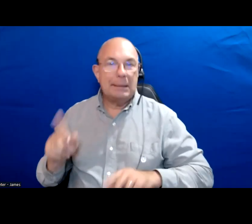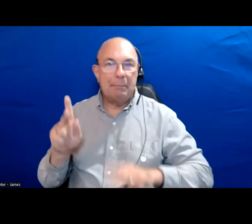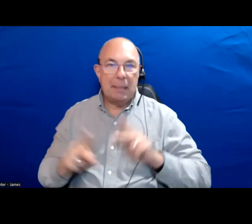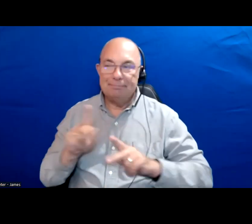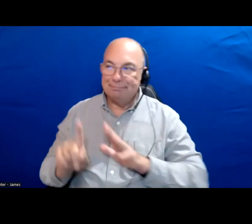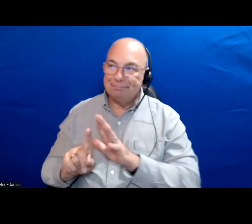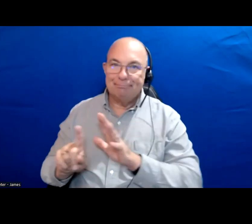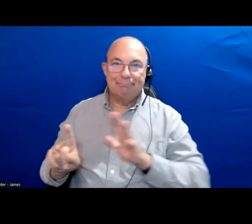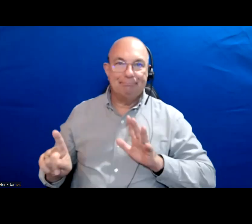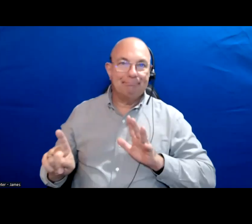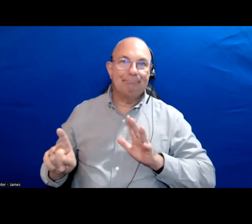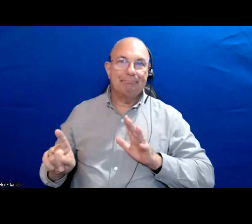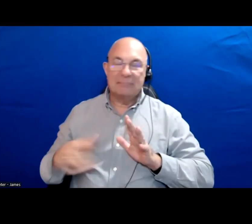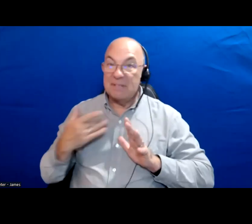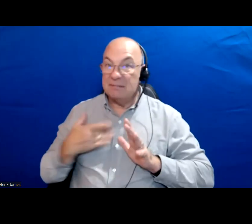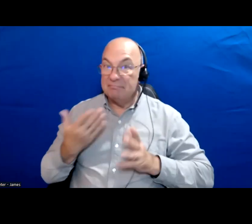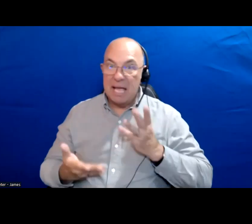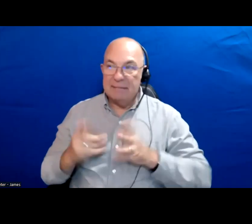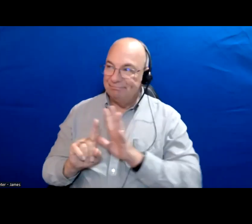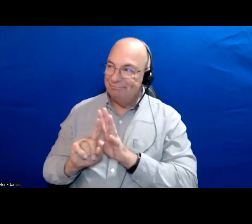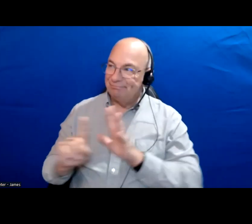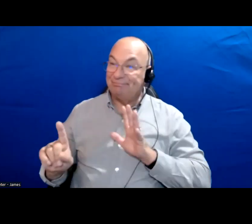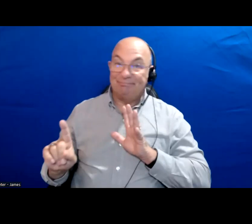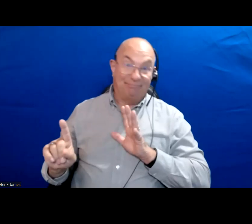Again, they might be feeling disenfranchised and not come out.